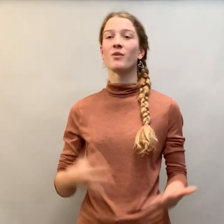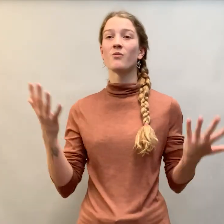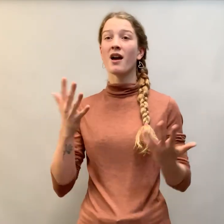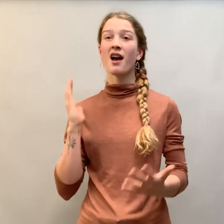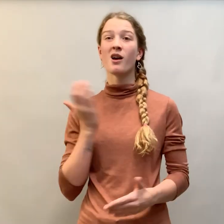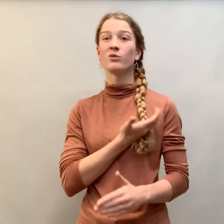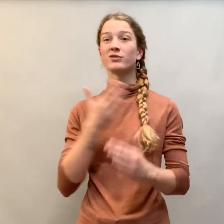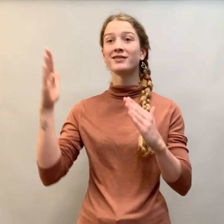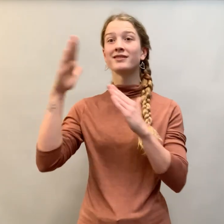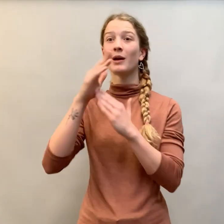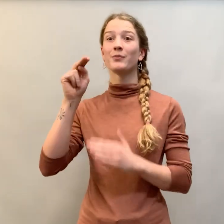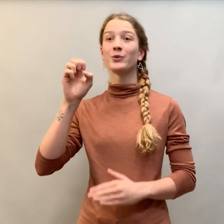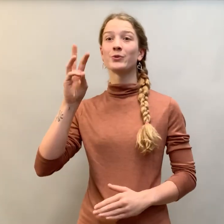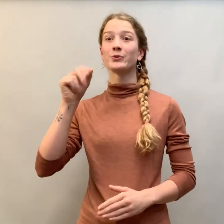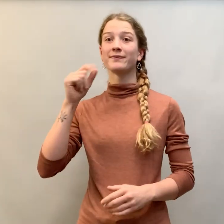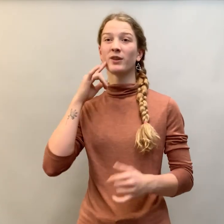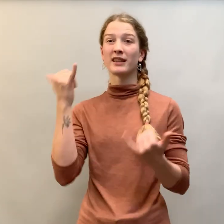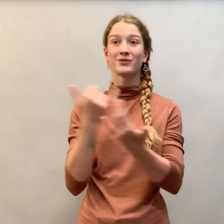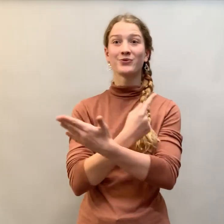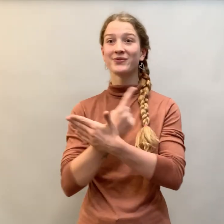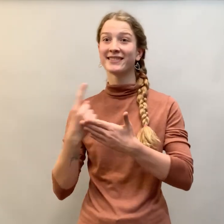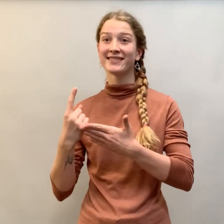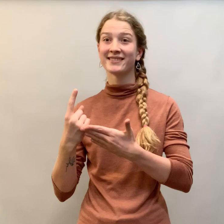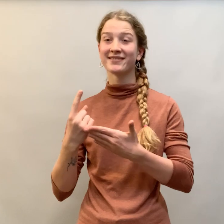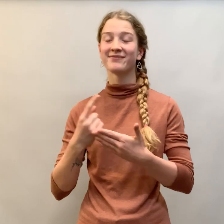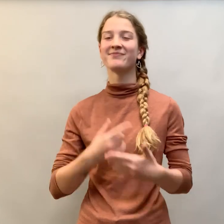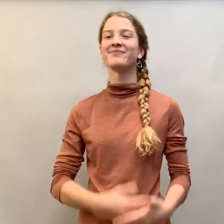Here is our top news for this week.